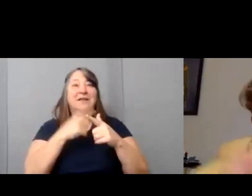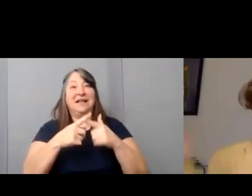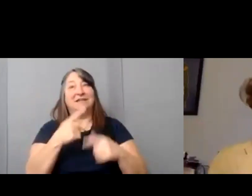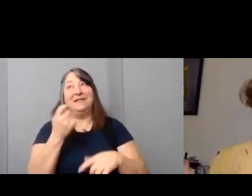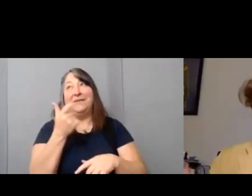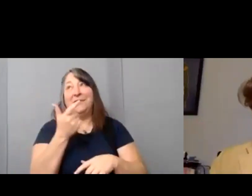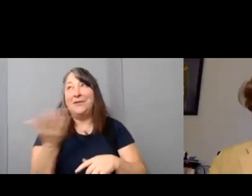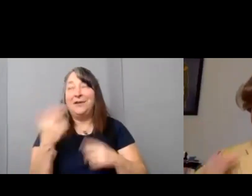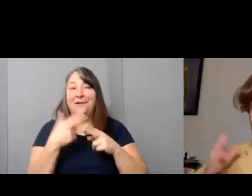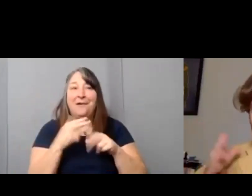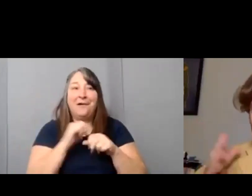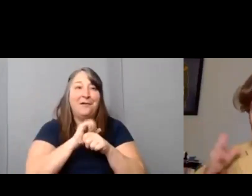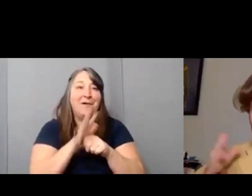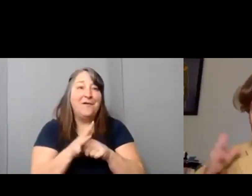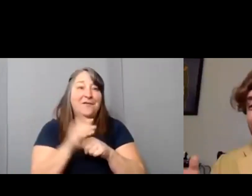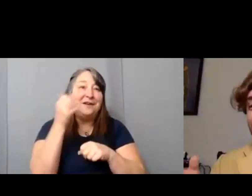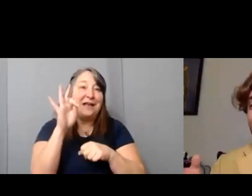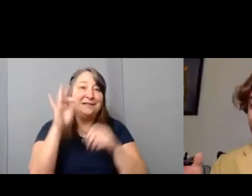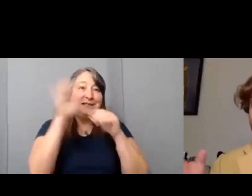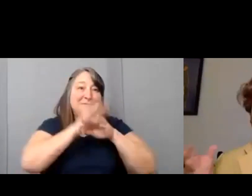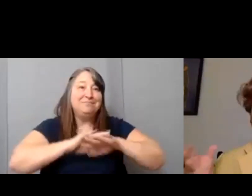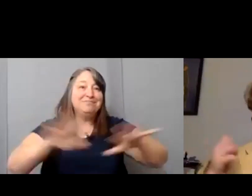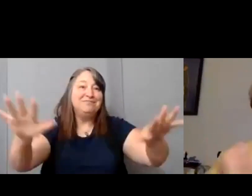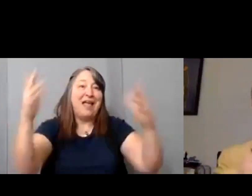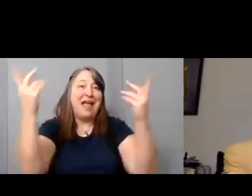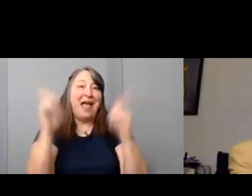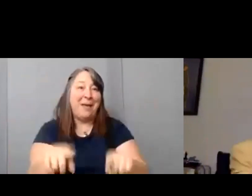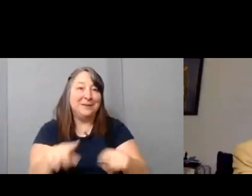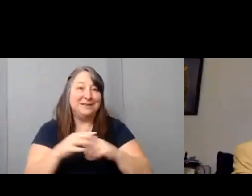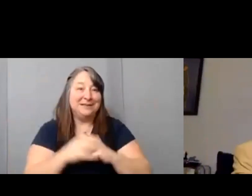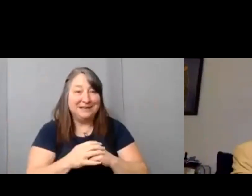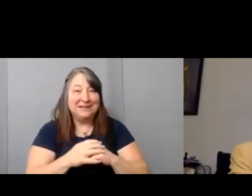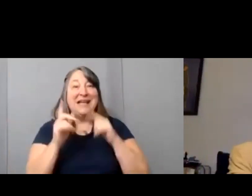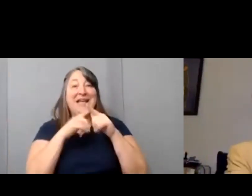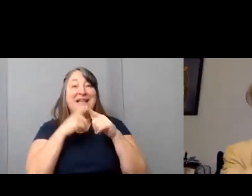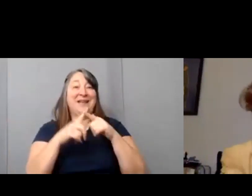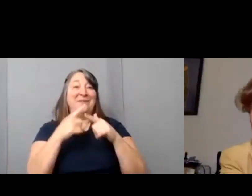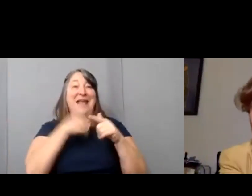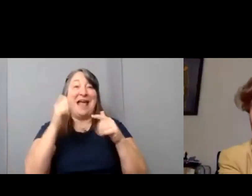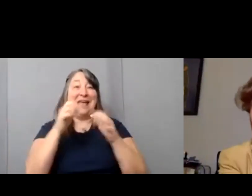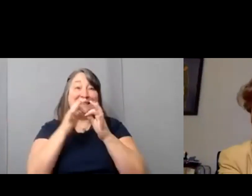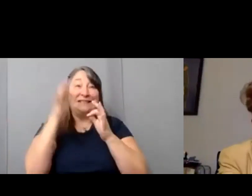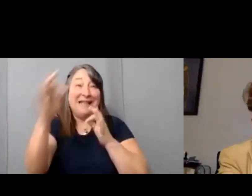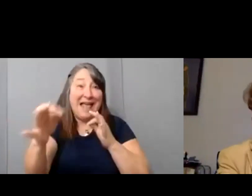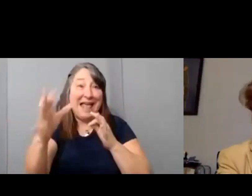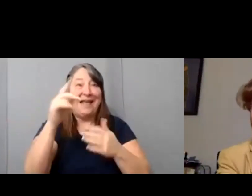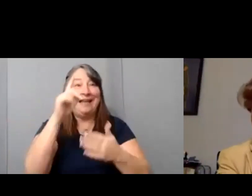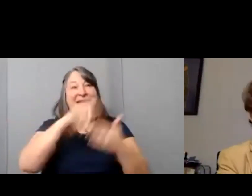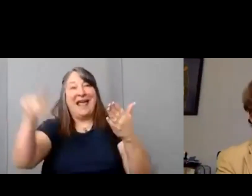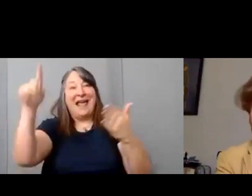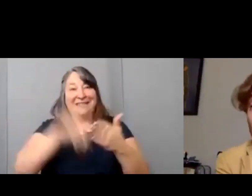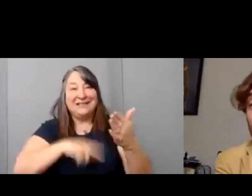pandemic happens, and we ended up having to delay cancel the film challenge, and ultimately we